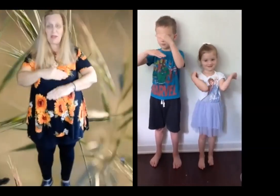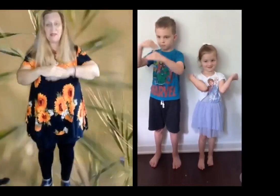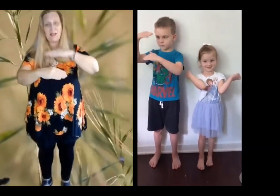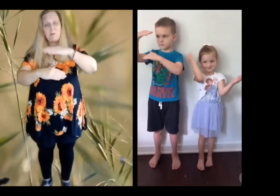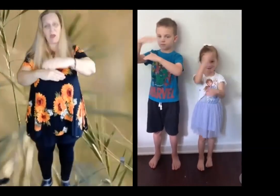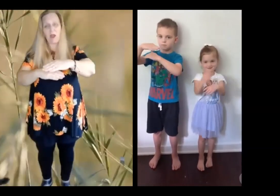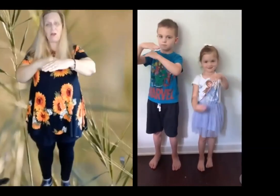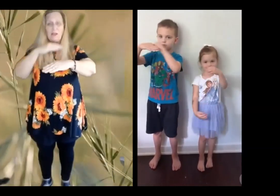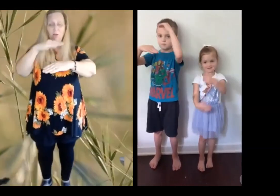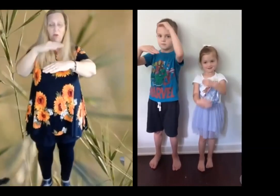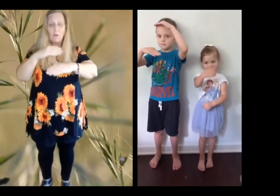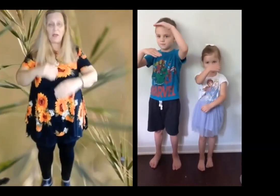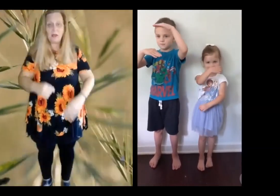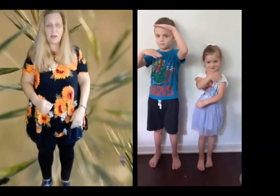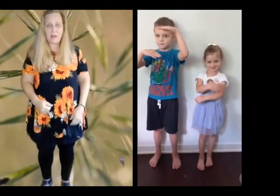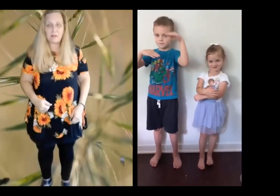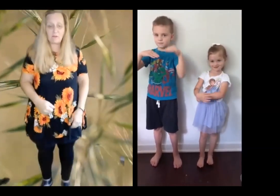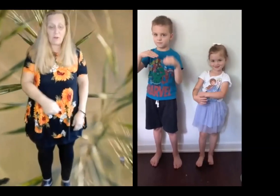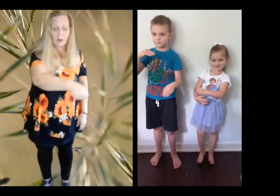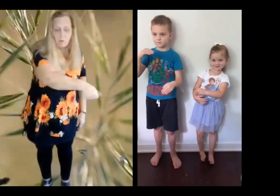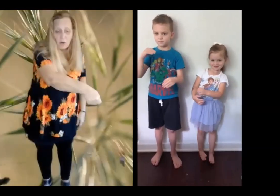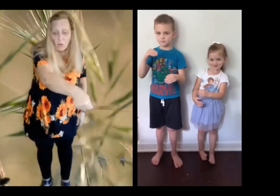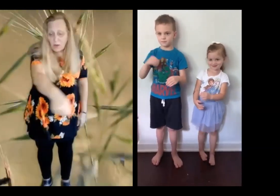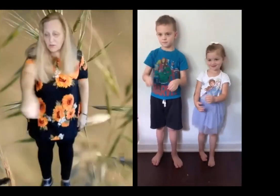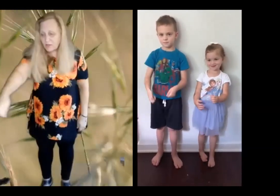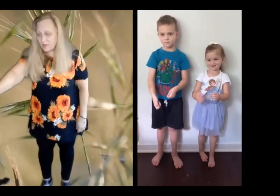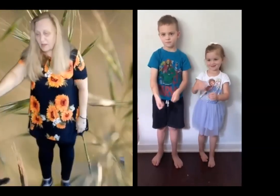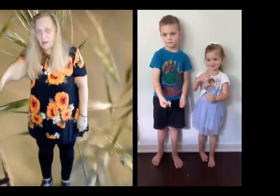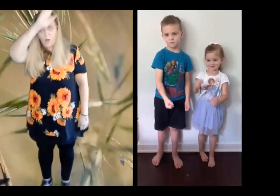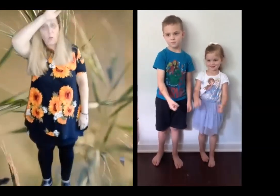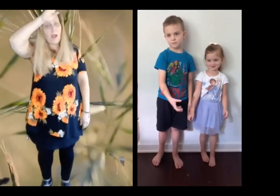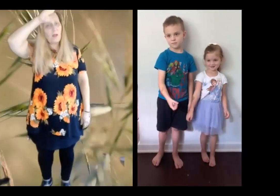How Oats, peas, beans and barley grow. Then the farmer waters the seed. Wipes his brow and takes his ease.